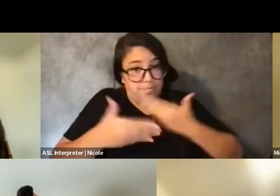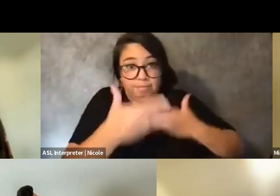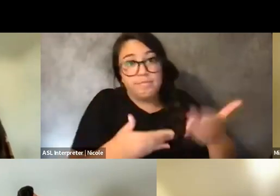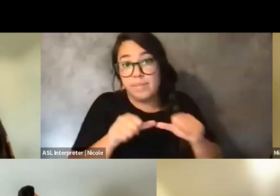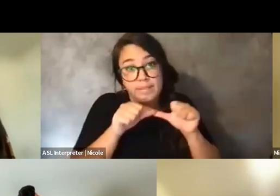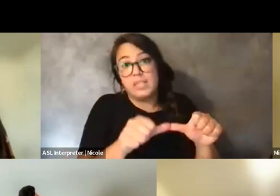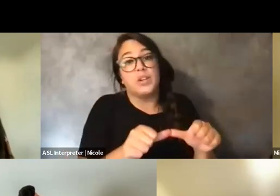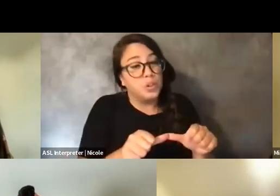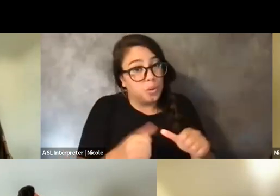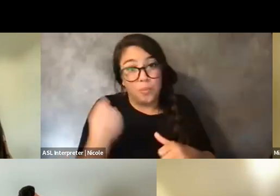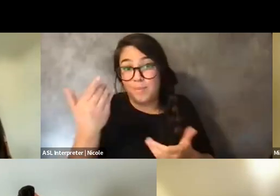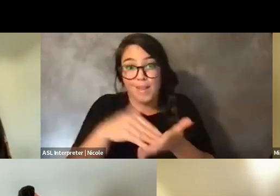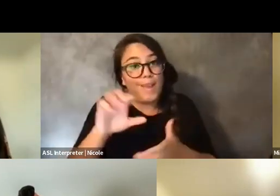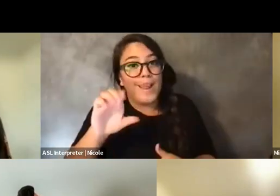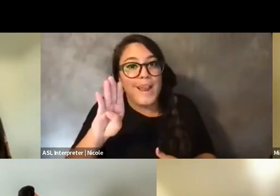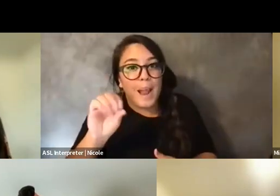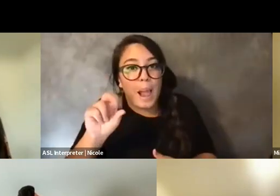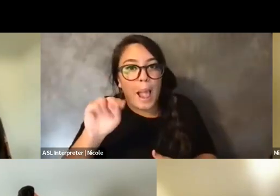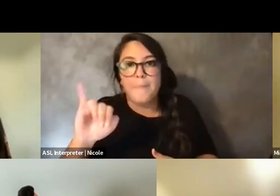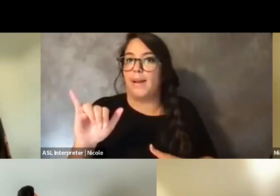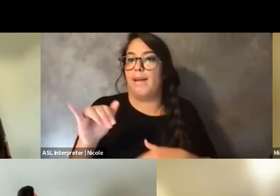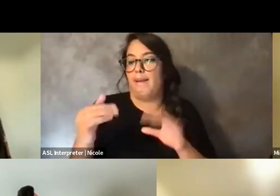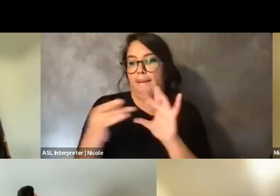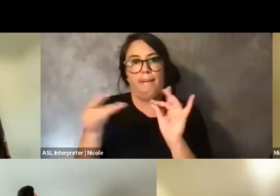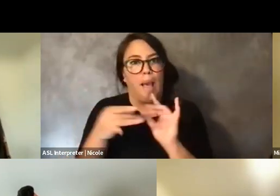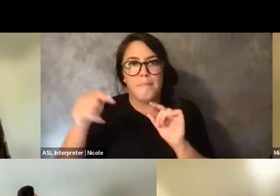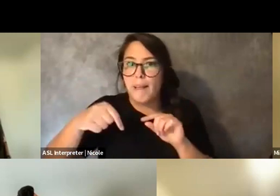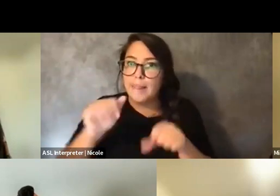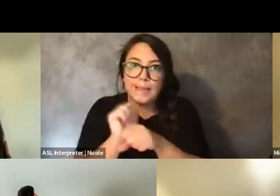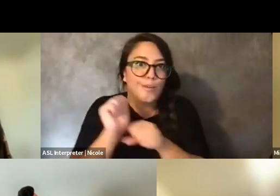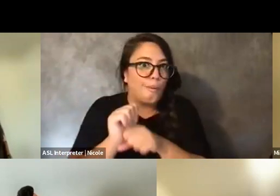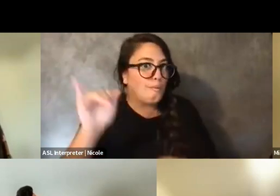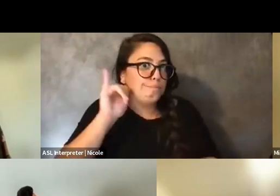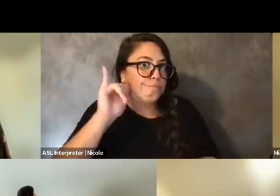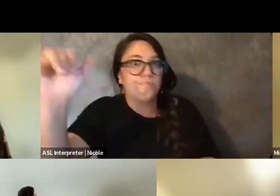This work is forever, you know? And so, it was just really hard for us to find that space and time to kind of hang